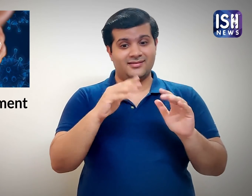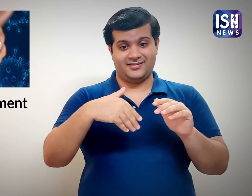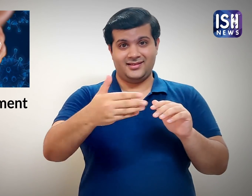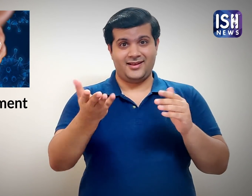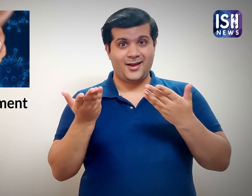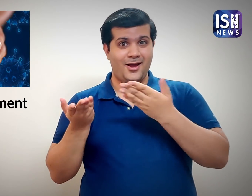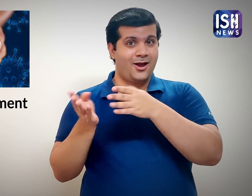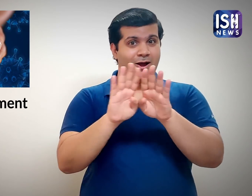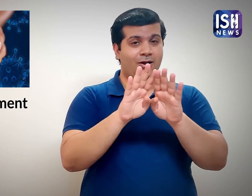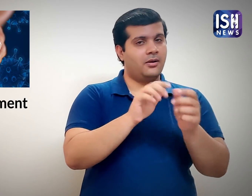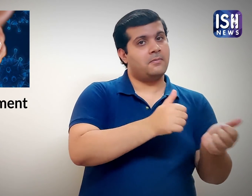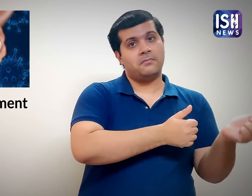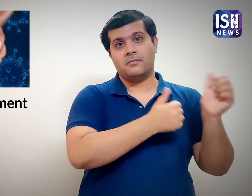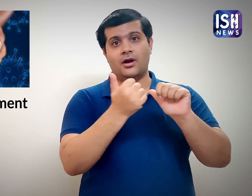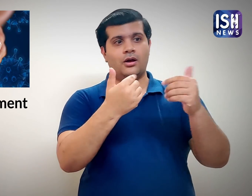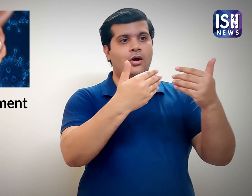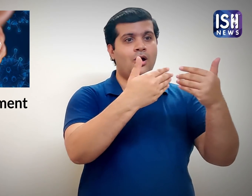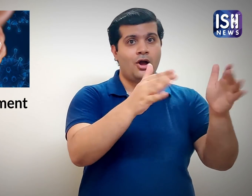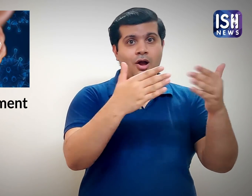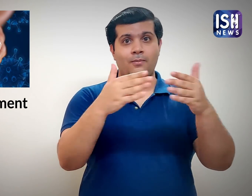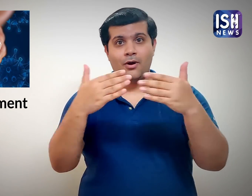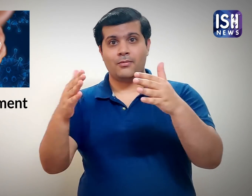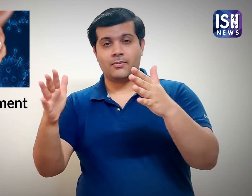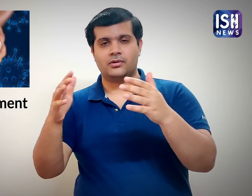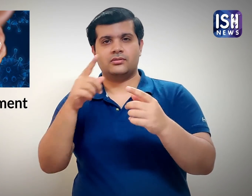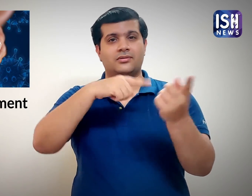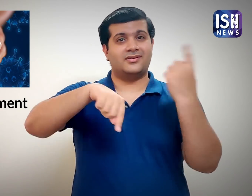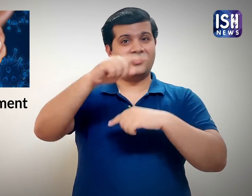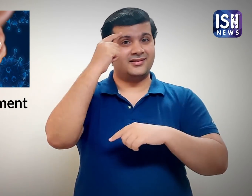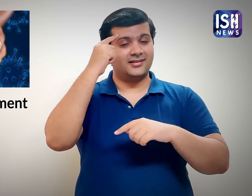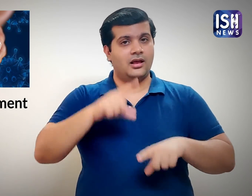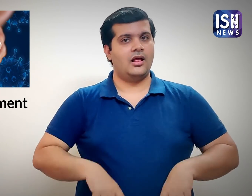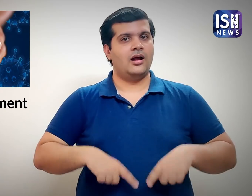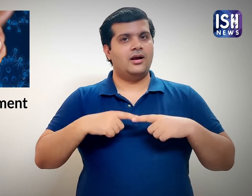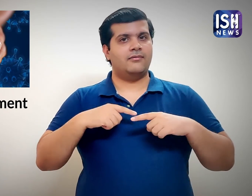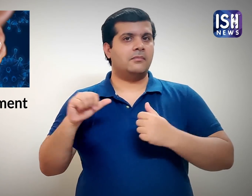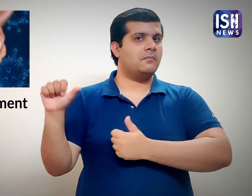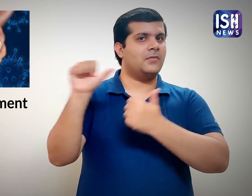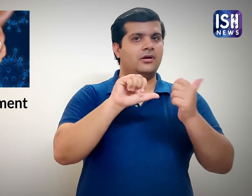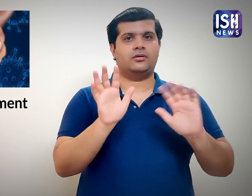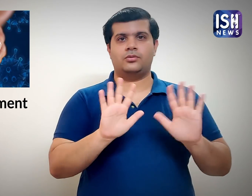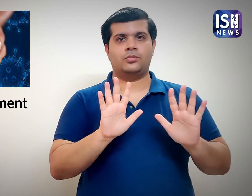Now that the lockdown is lifting in many places, we can not go back to our old ways.